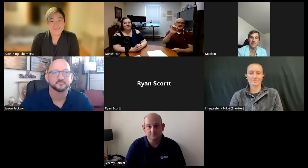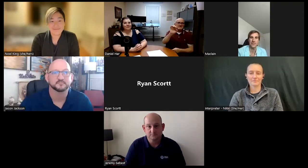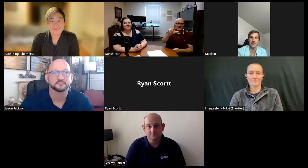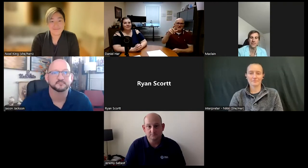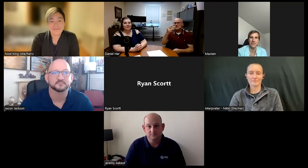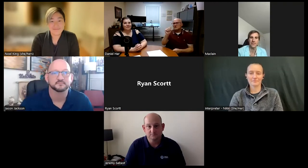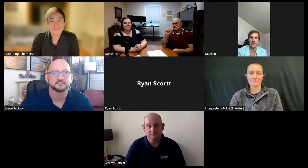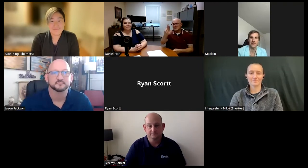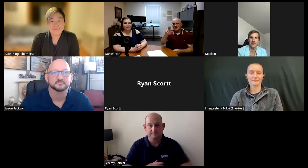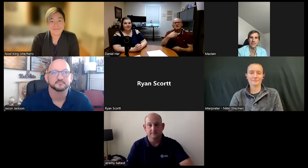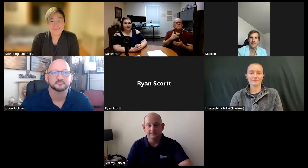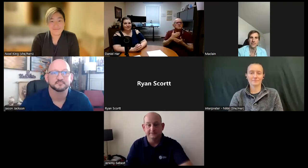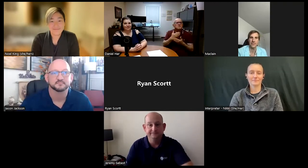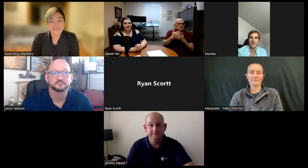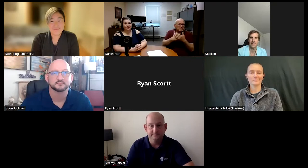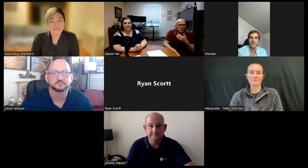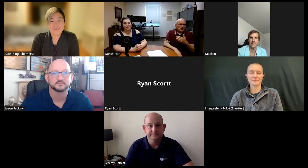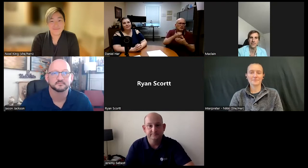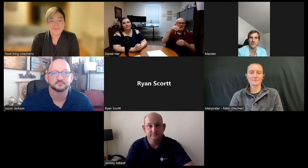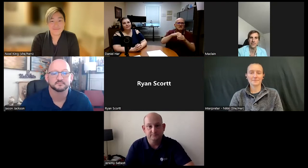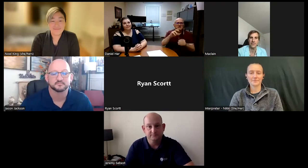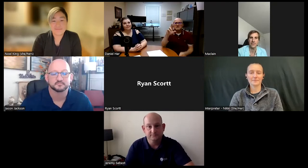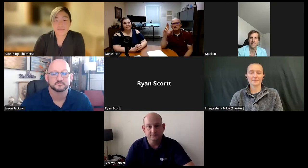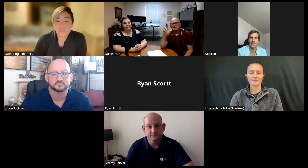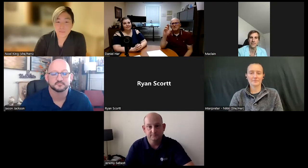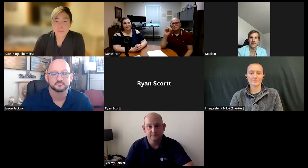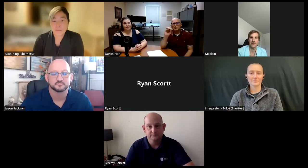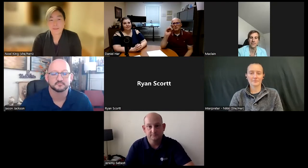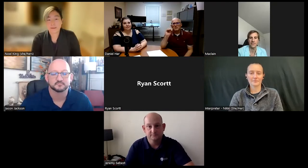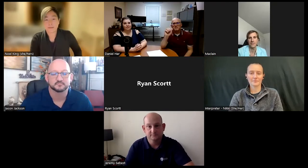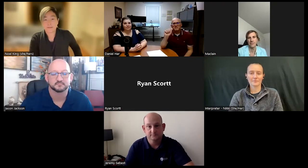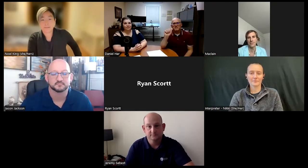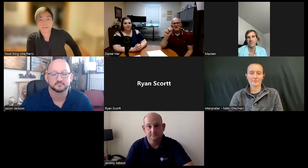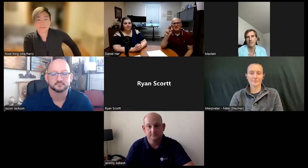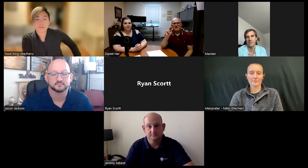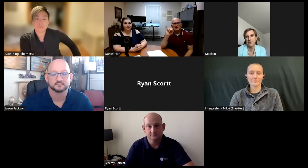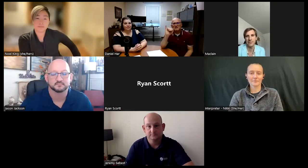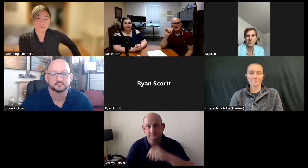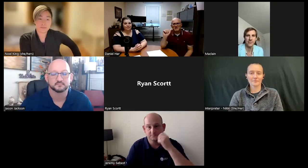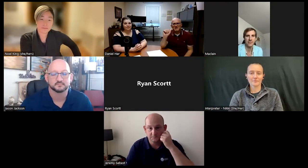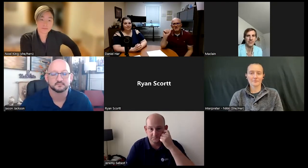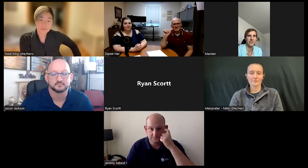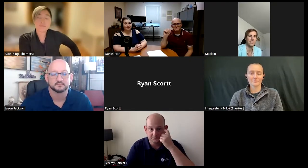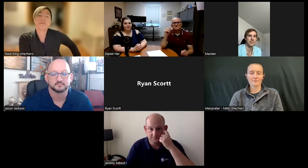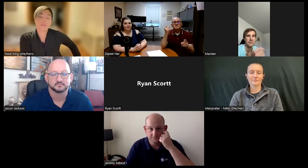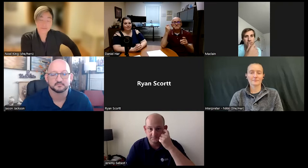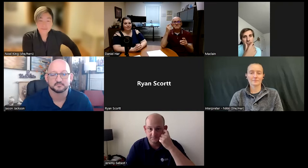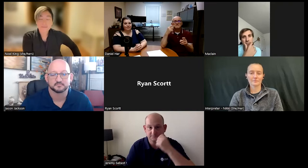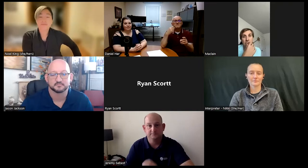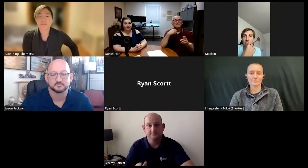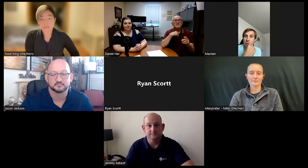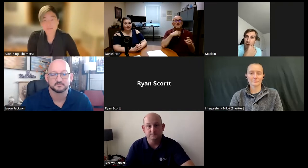So my name is Daniel Har and I was born and raised in Romania.